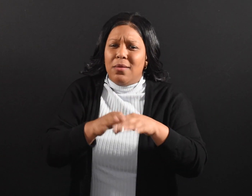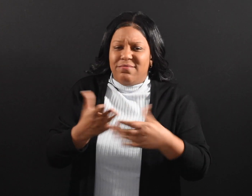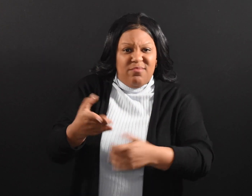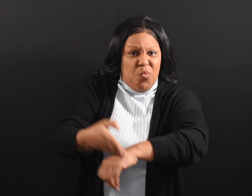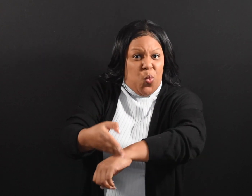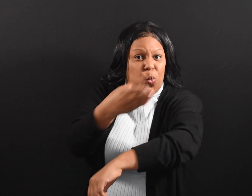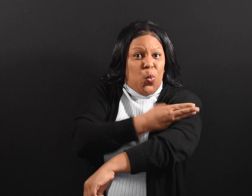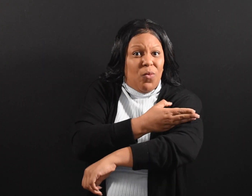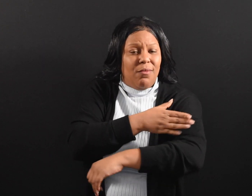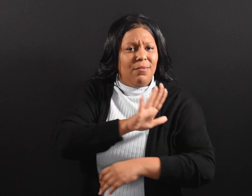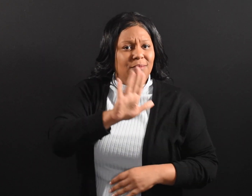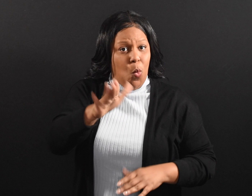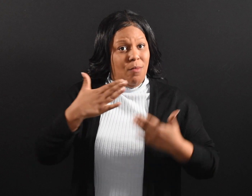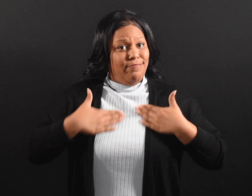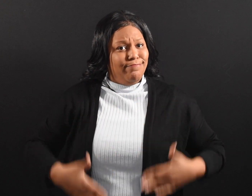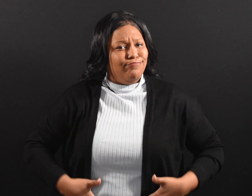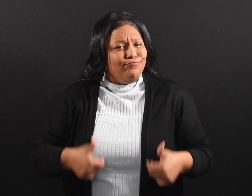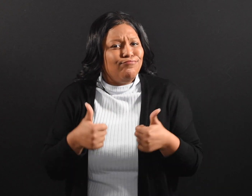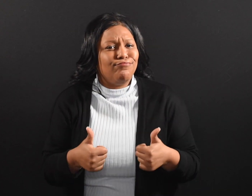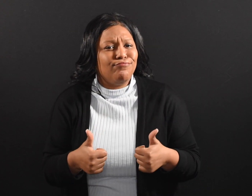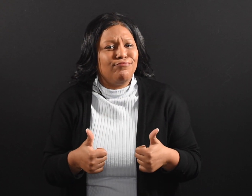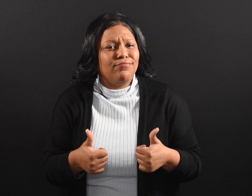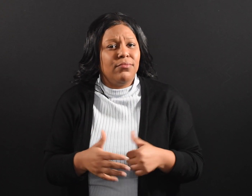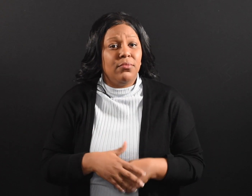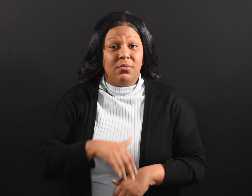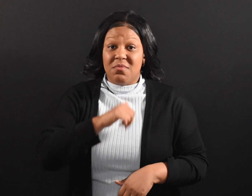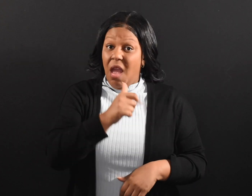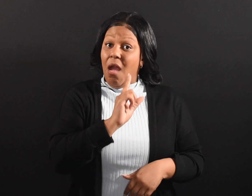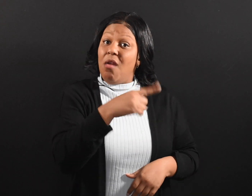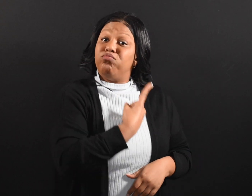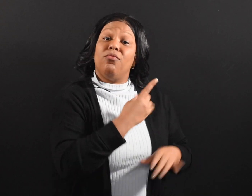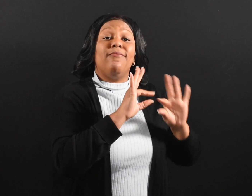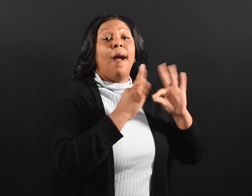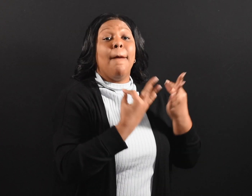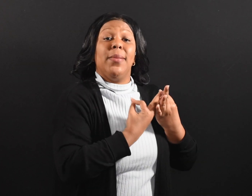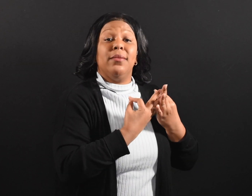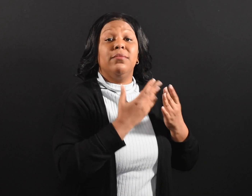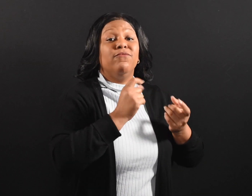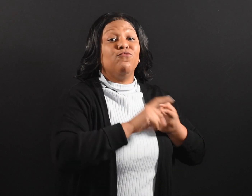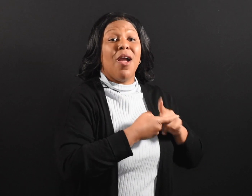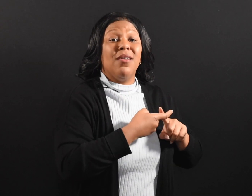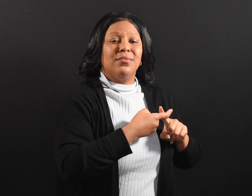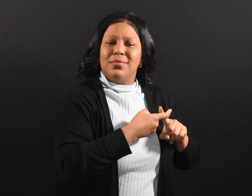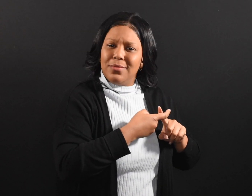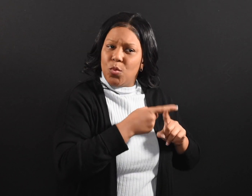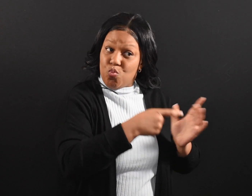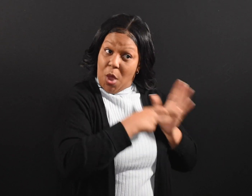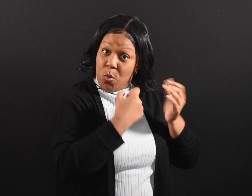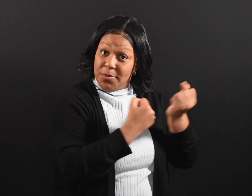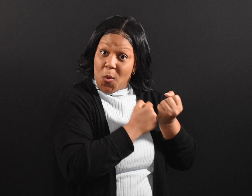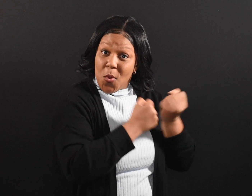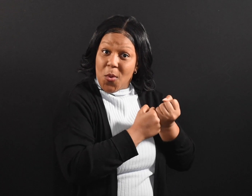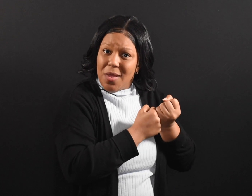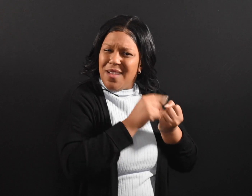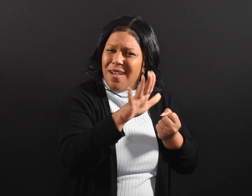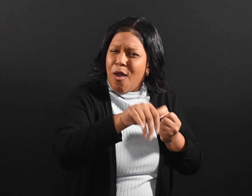own well-being. It’s not just family and friends who require support, but others in your community.